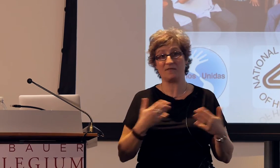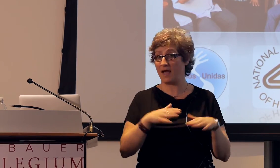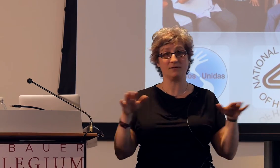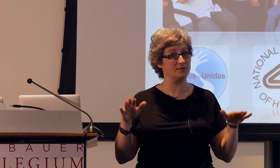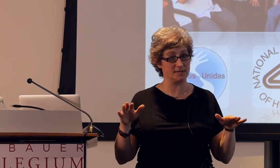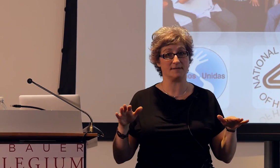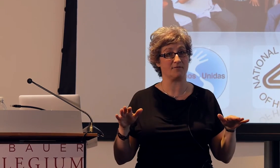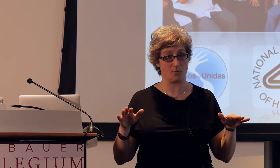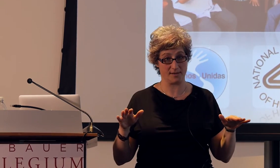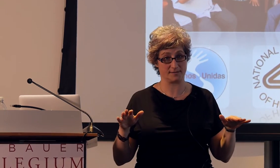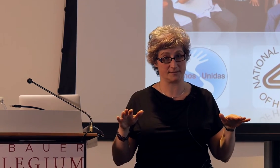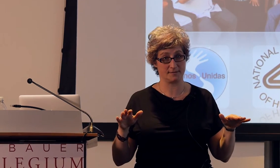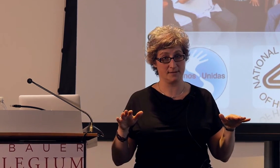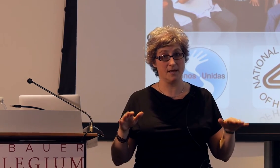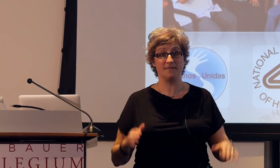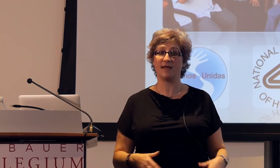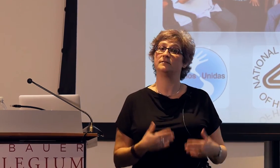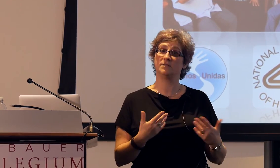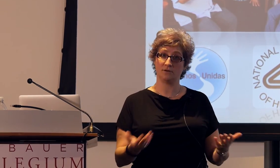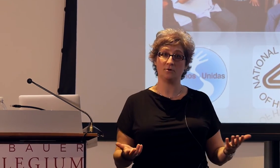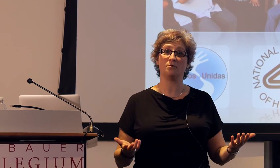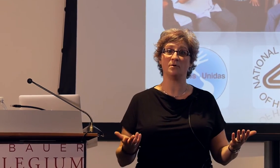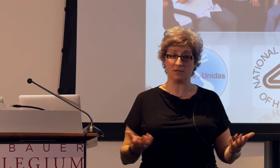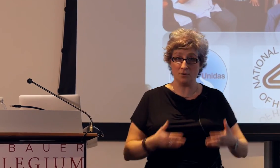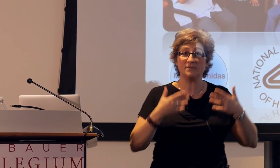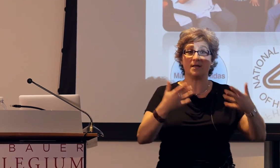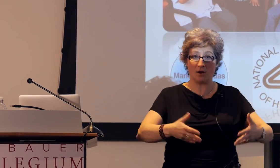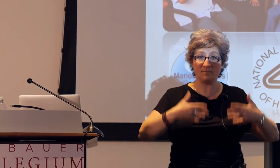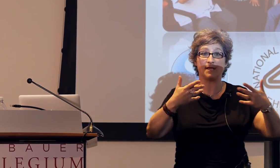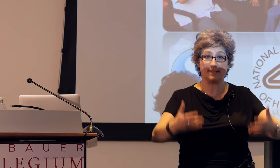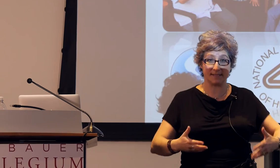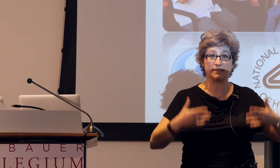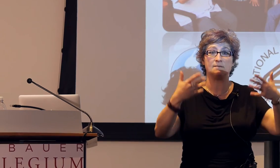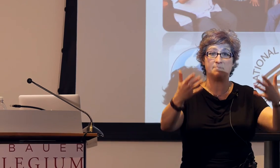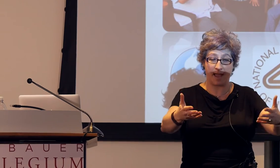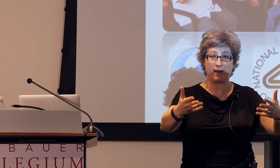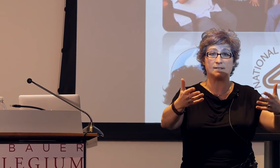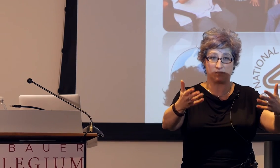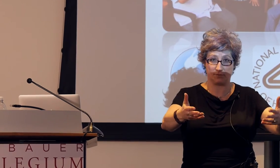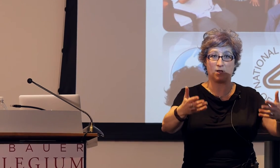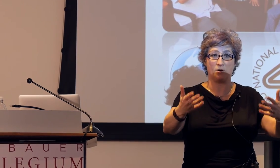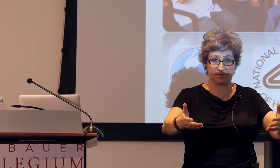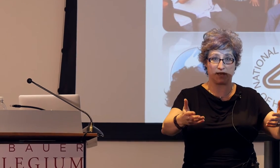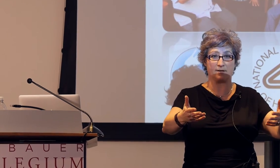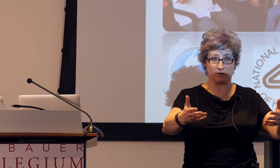without using their voice, they do use the homesign system back to the homesigner.